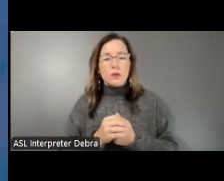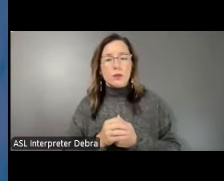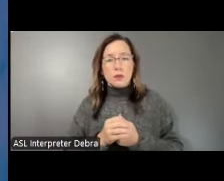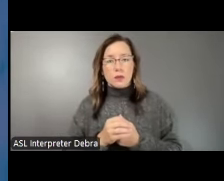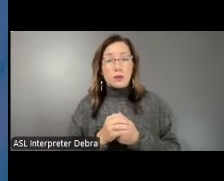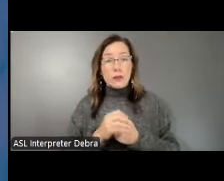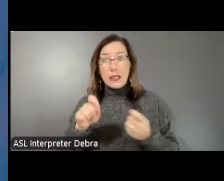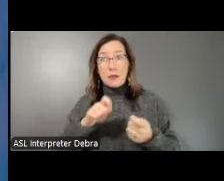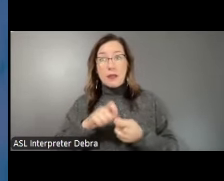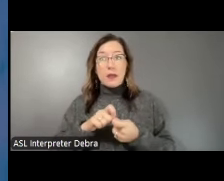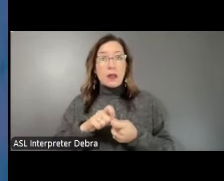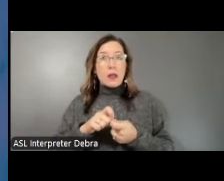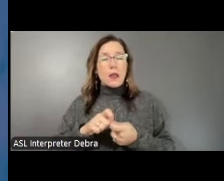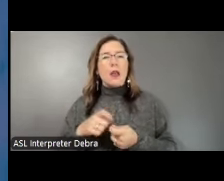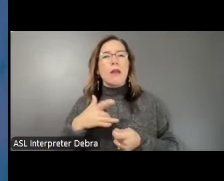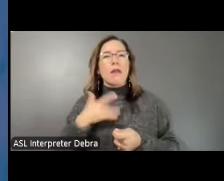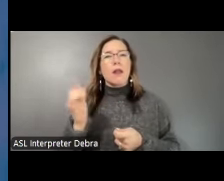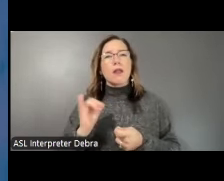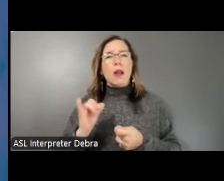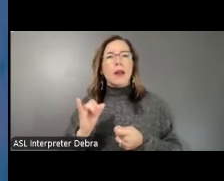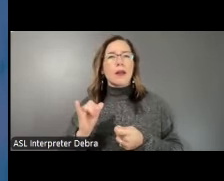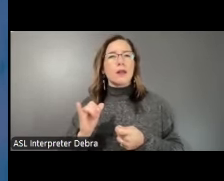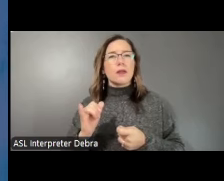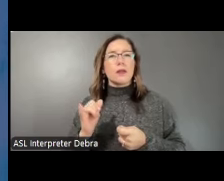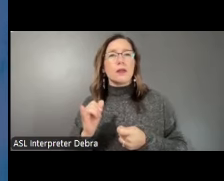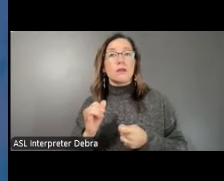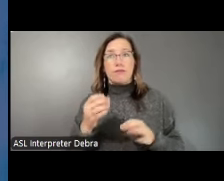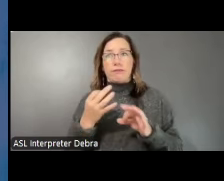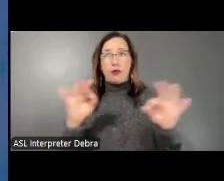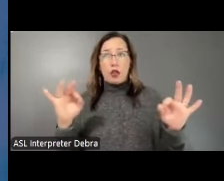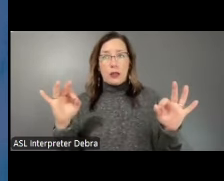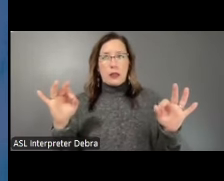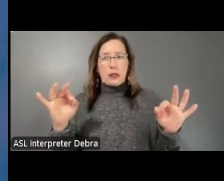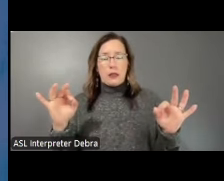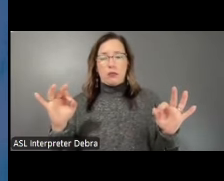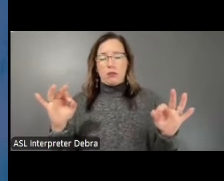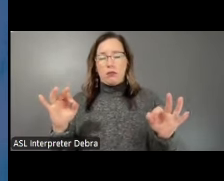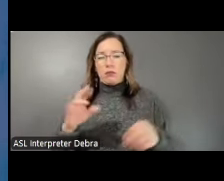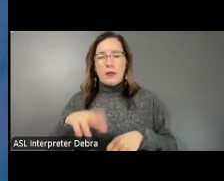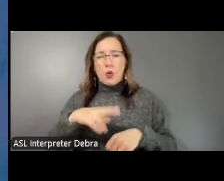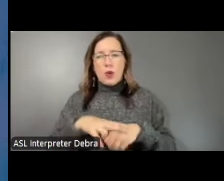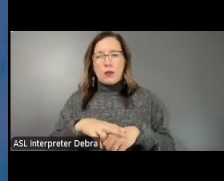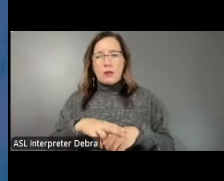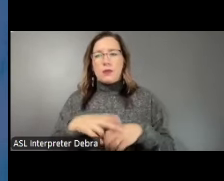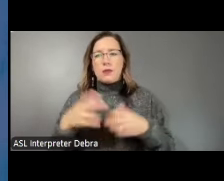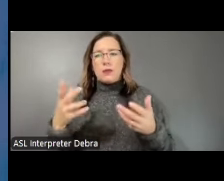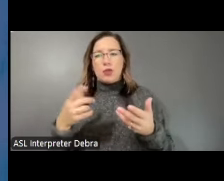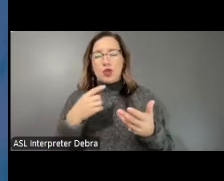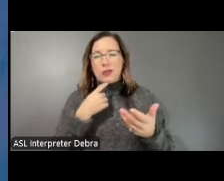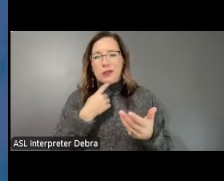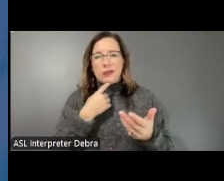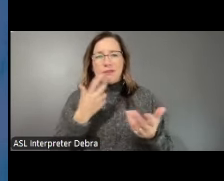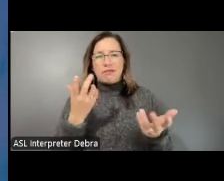I felt that the idea for the project of making it free of charge, of course, speaks to the idea of,